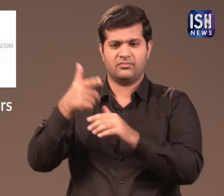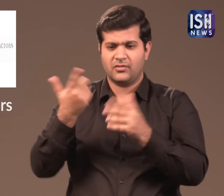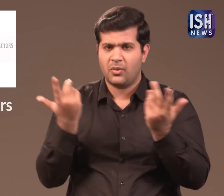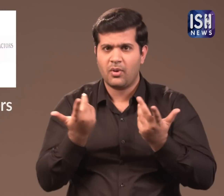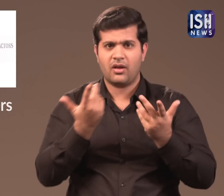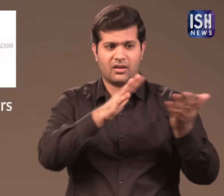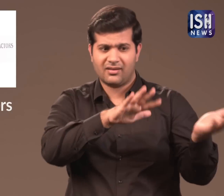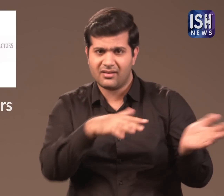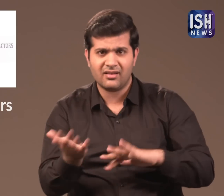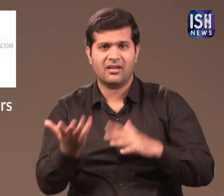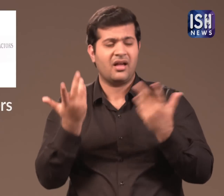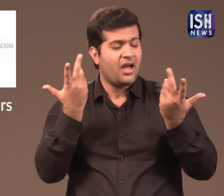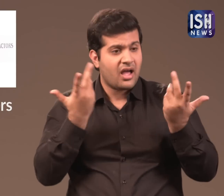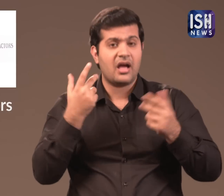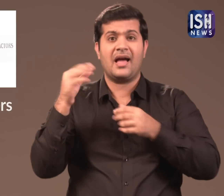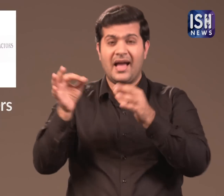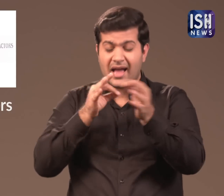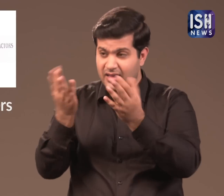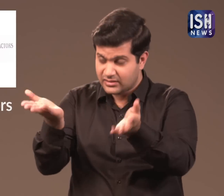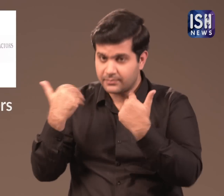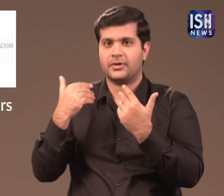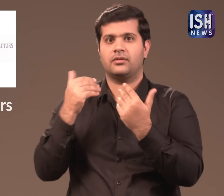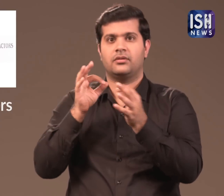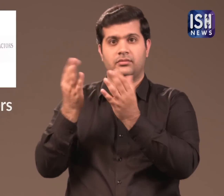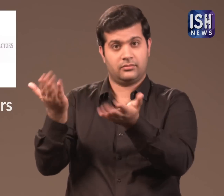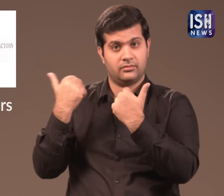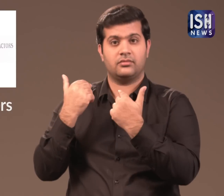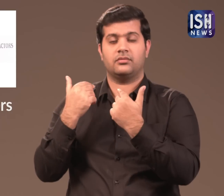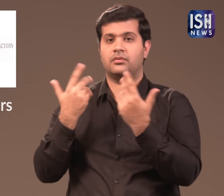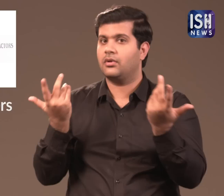and told them to explain why this happened.